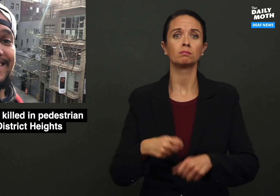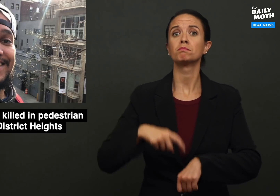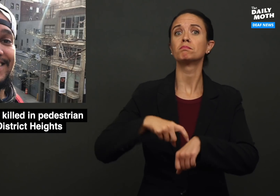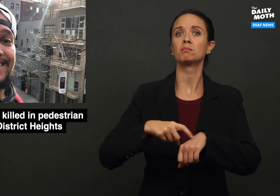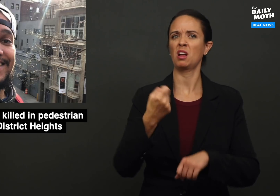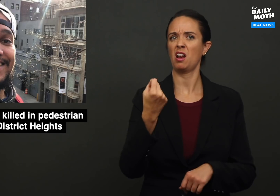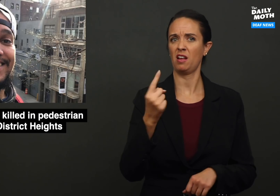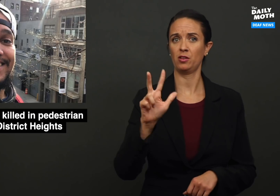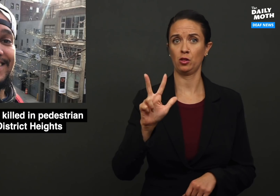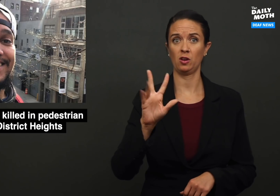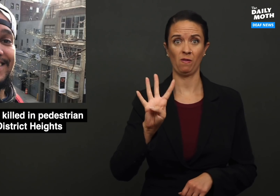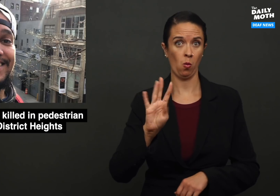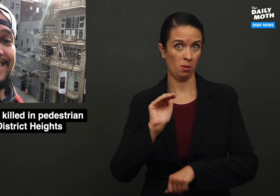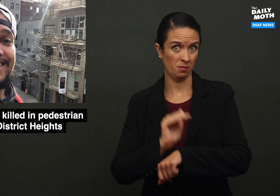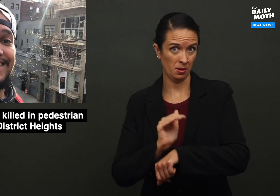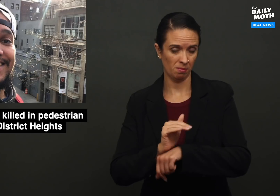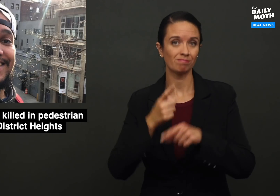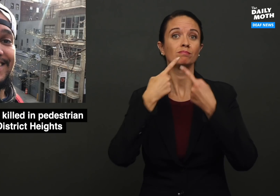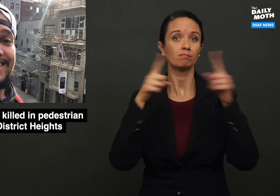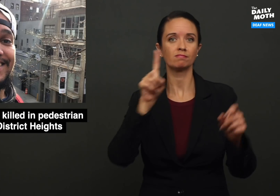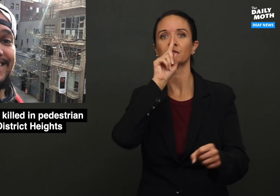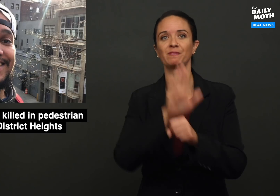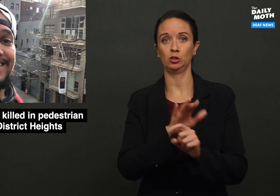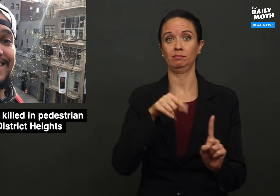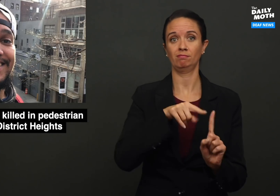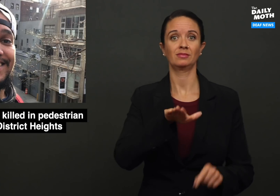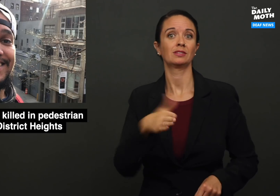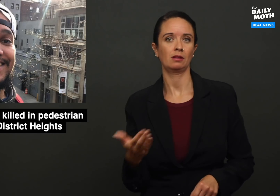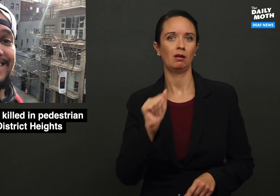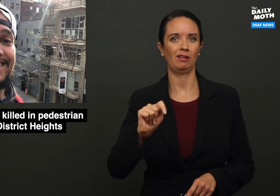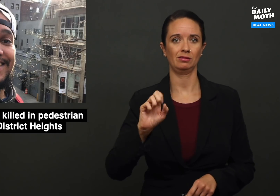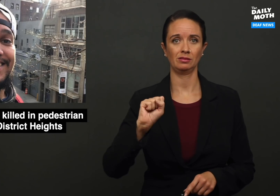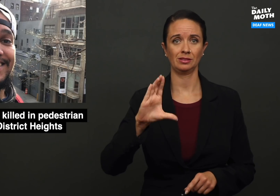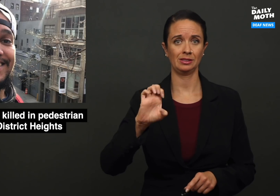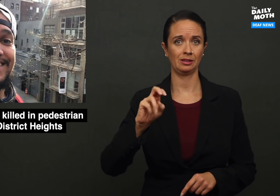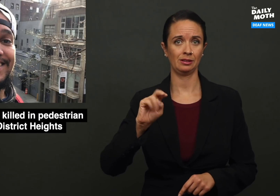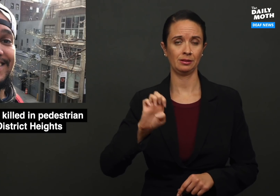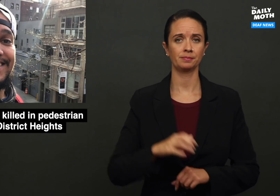At 11:34pm, he was pronounced dead on the scene.